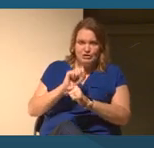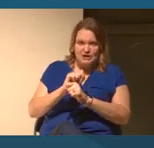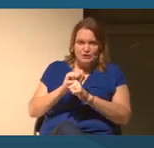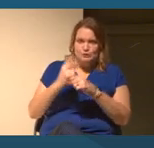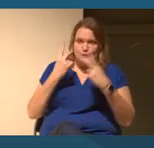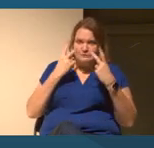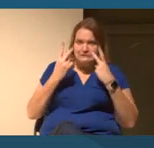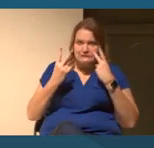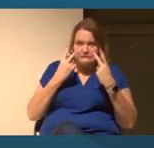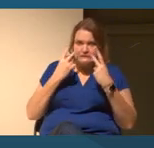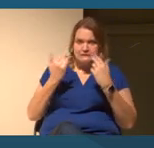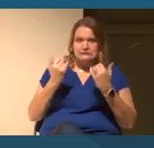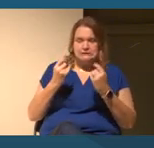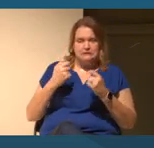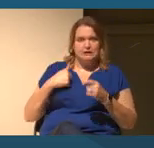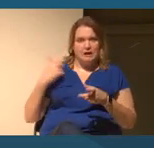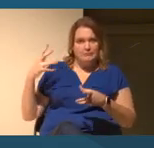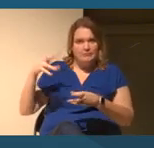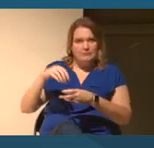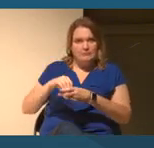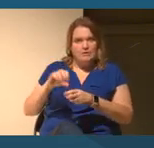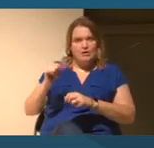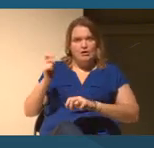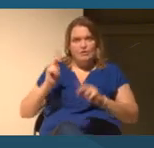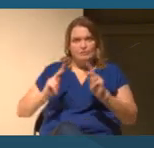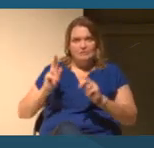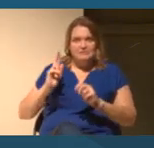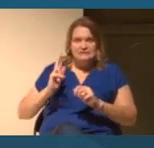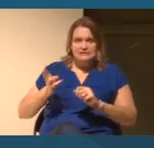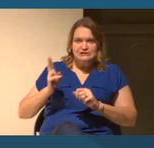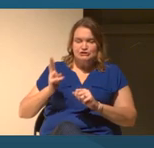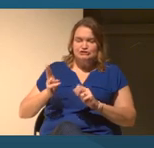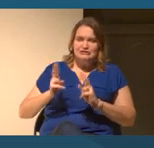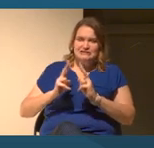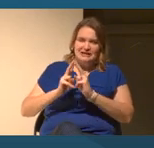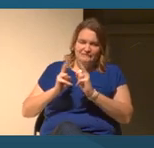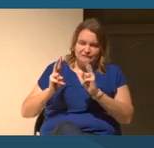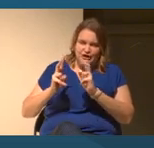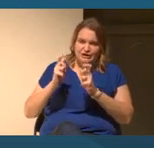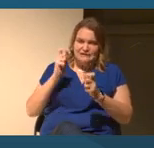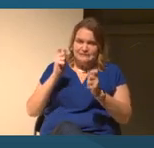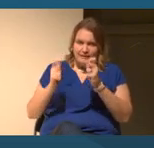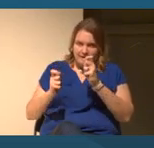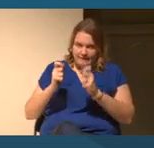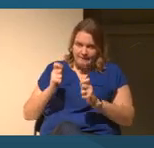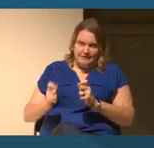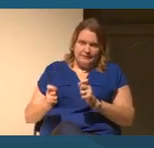in each other's histories in very dynamic and dramatic ways. I wish I knew that.